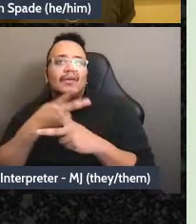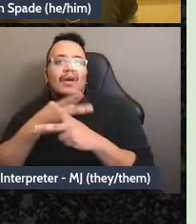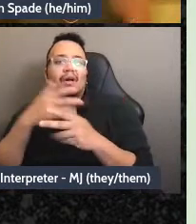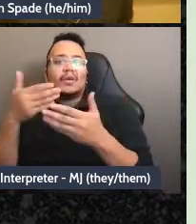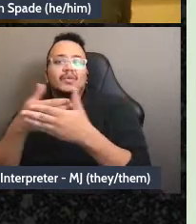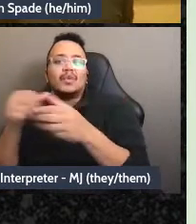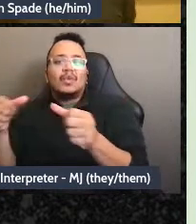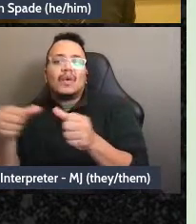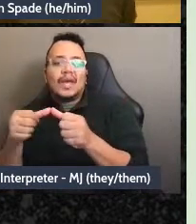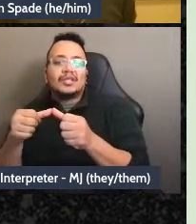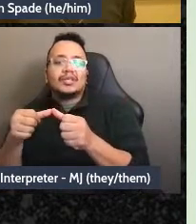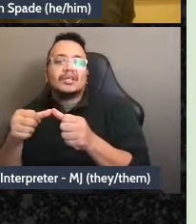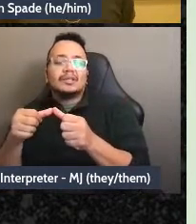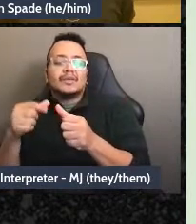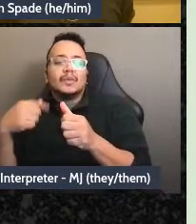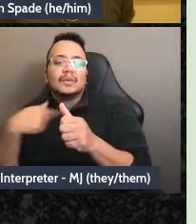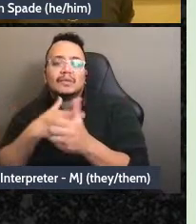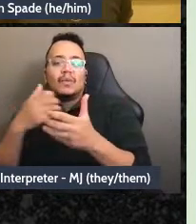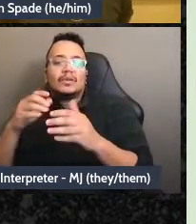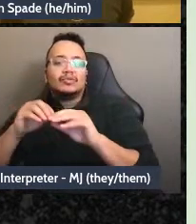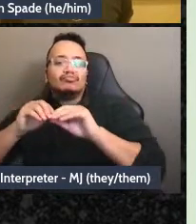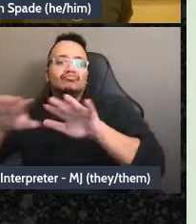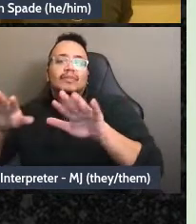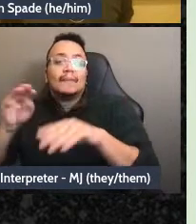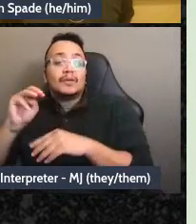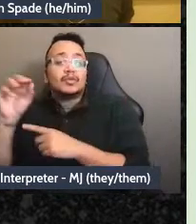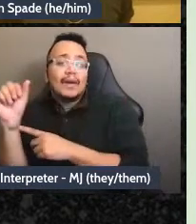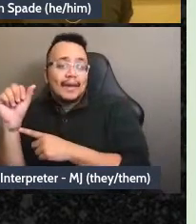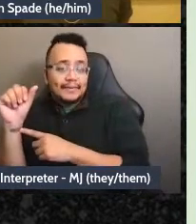maybe anybody in our group could bring that proposal like “Hey, I would like us to do